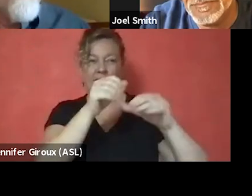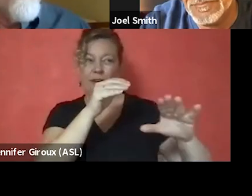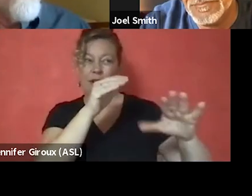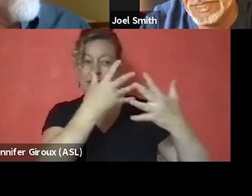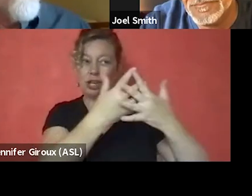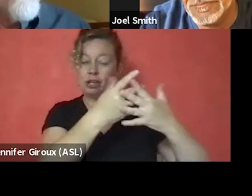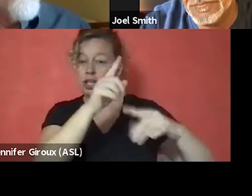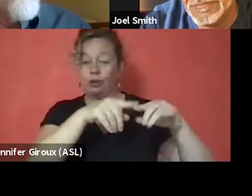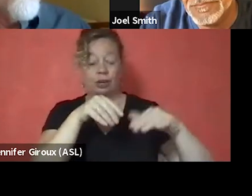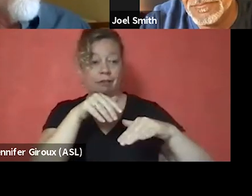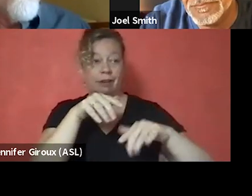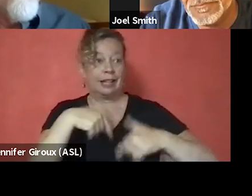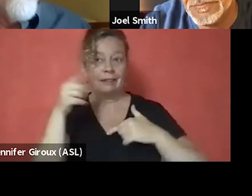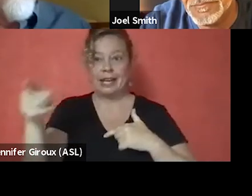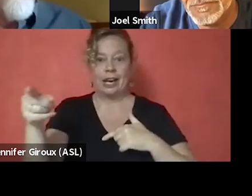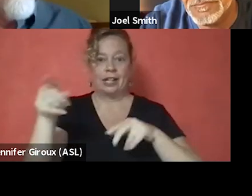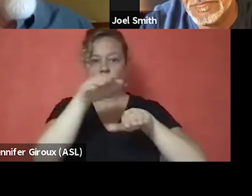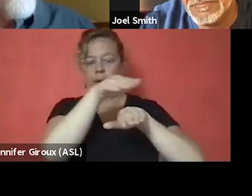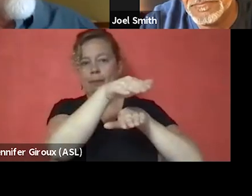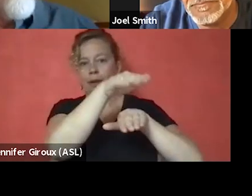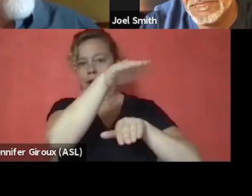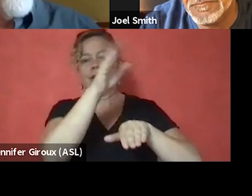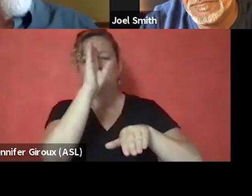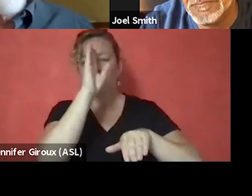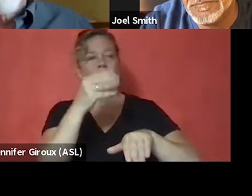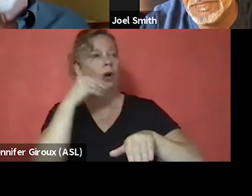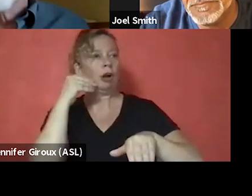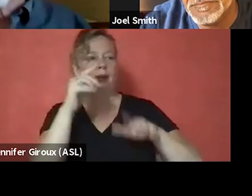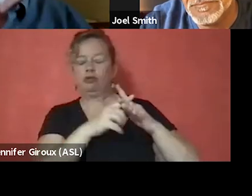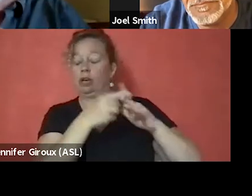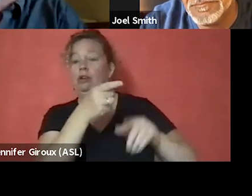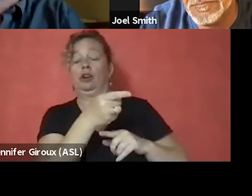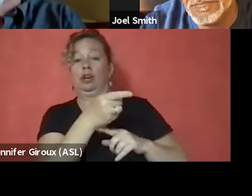They set her up in bunk beds like this in that sober home and it triggered. So, basically, to be honest,